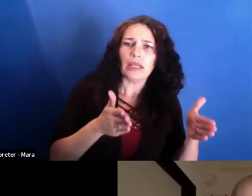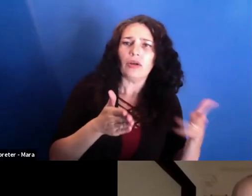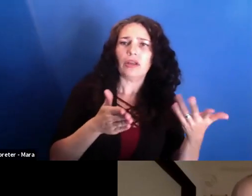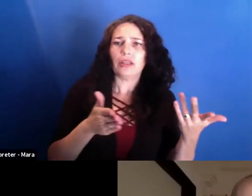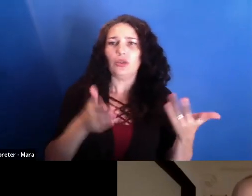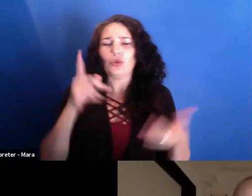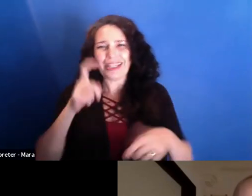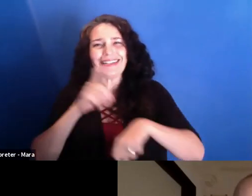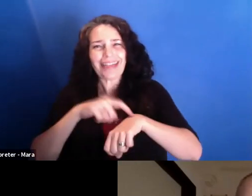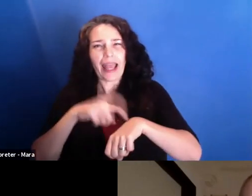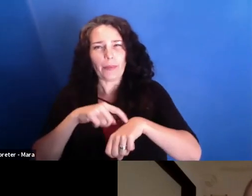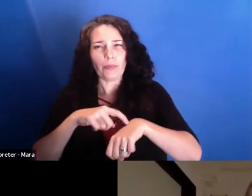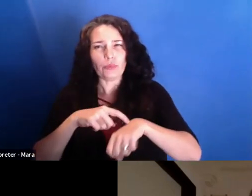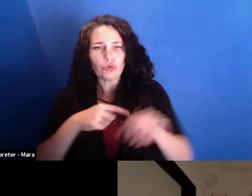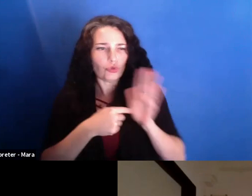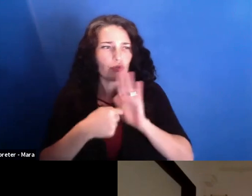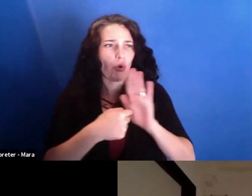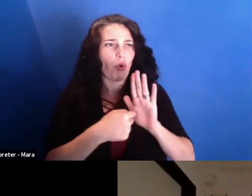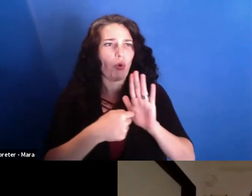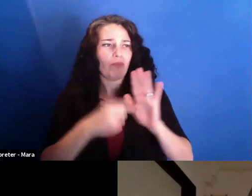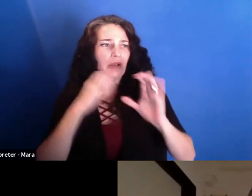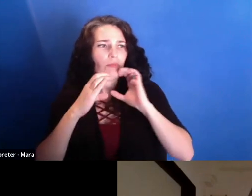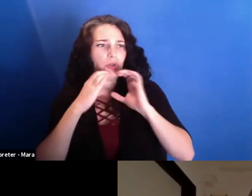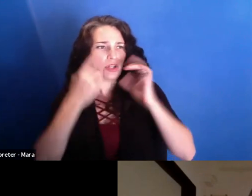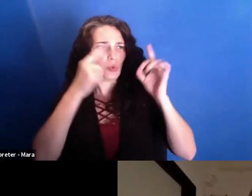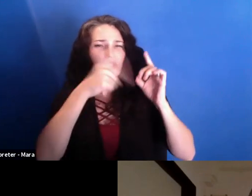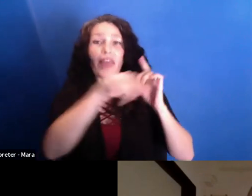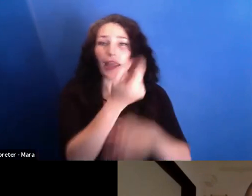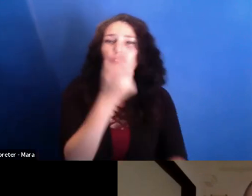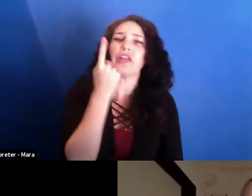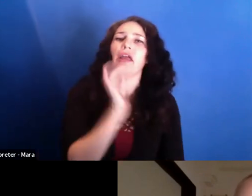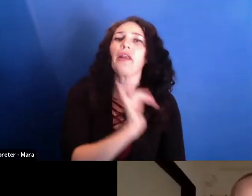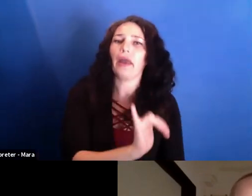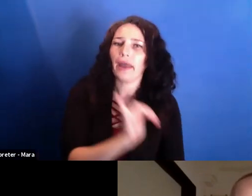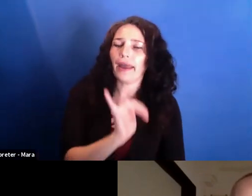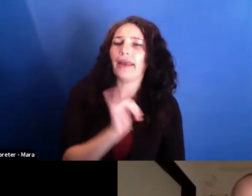how communication really works. And that's something that I took with me and I naturally applied here.